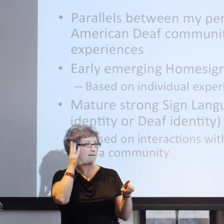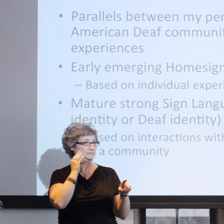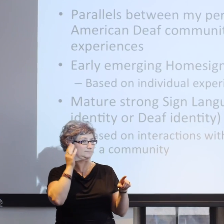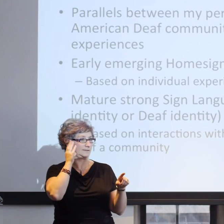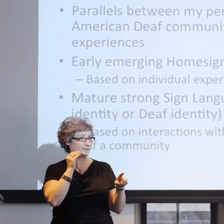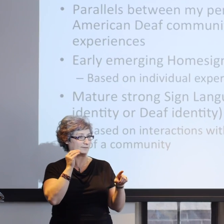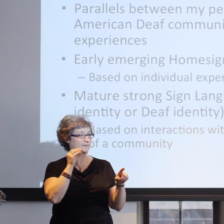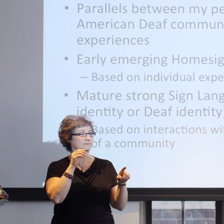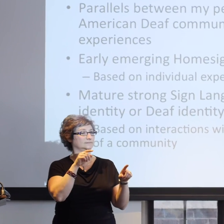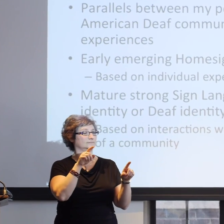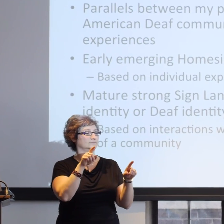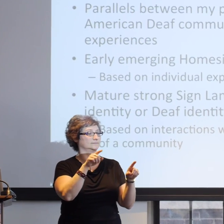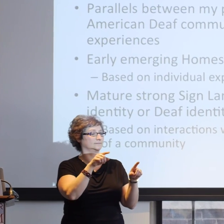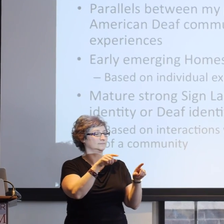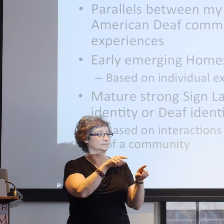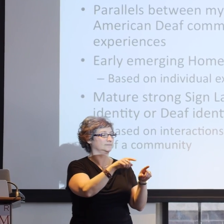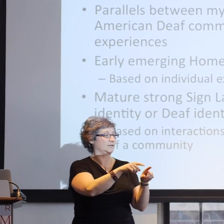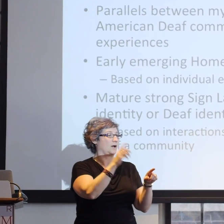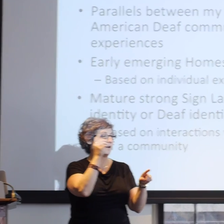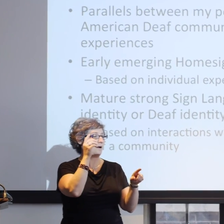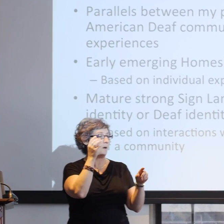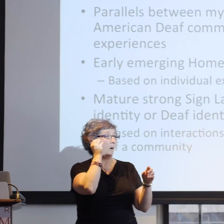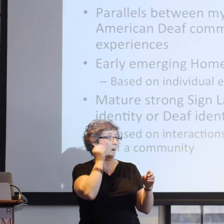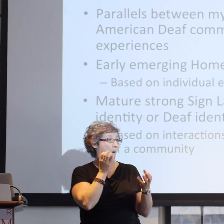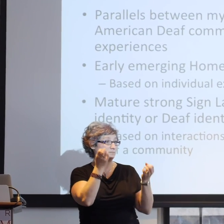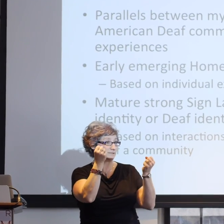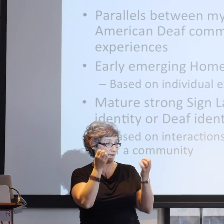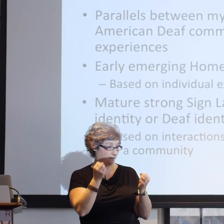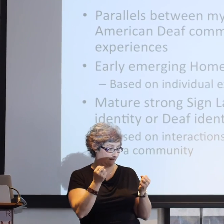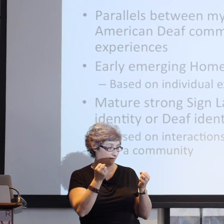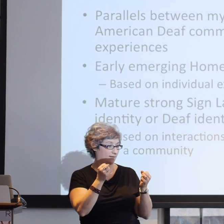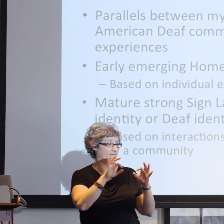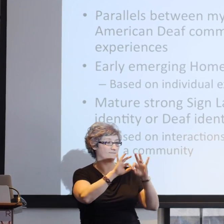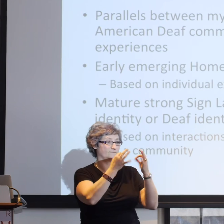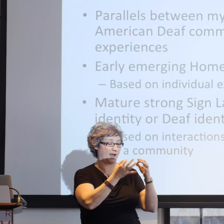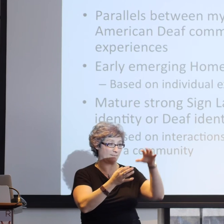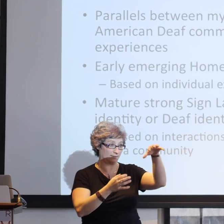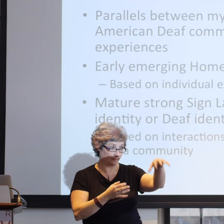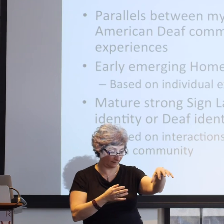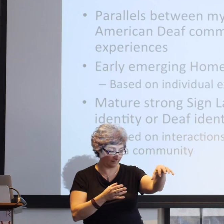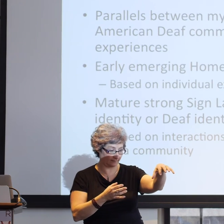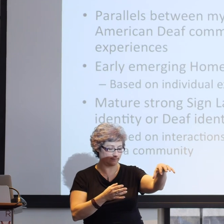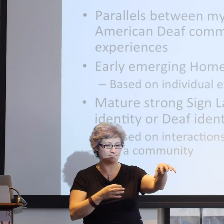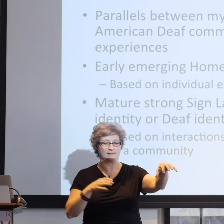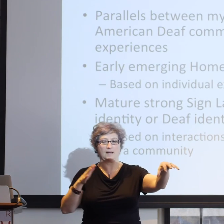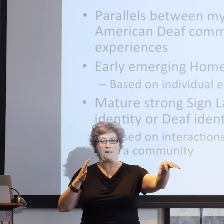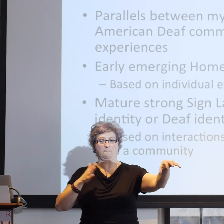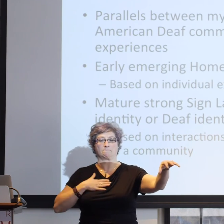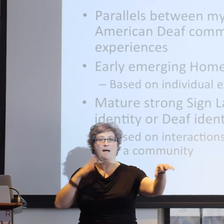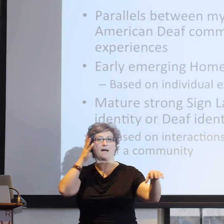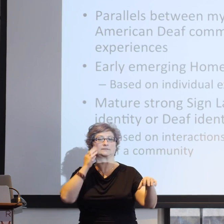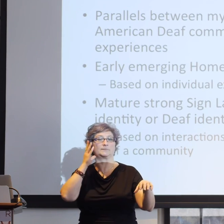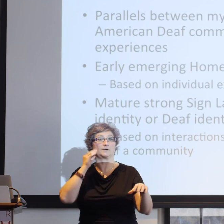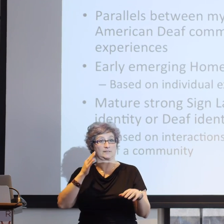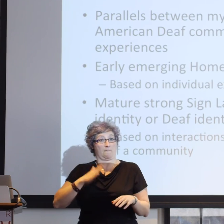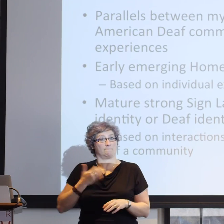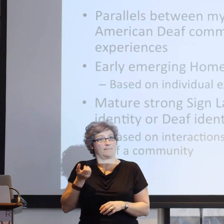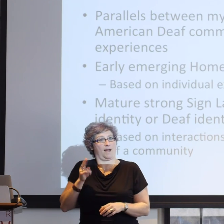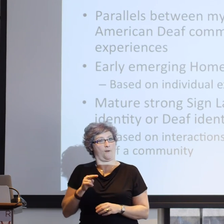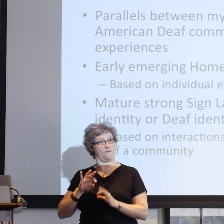So to wrap up these ideas, and this position. I have experience myself of being a close outsider both